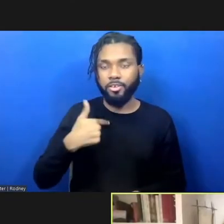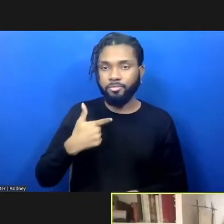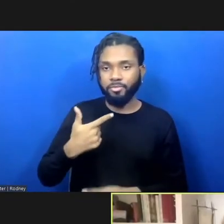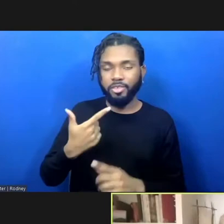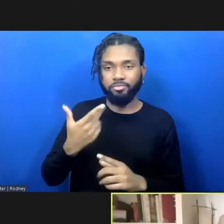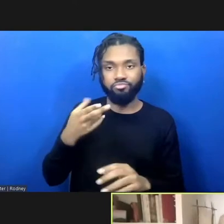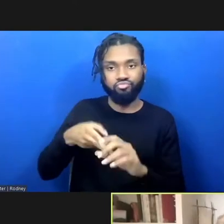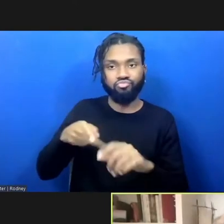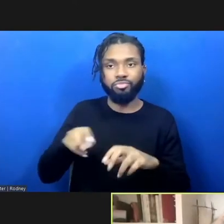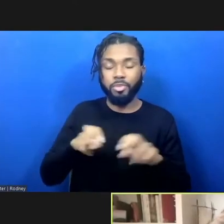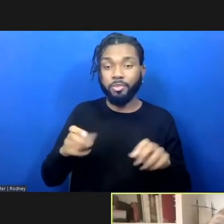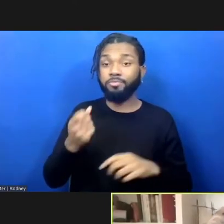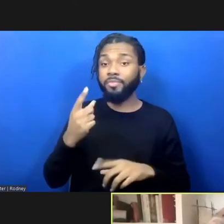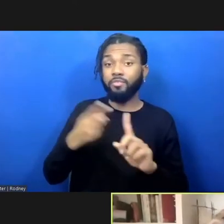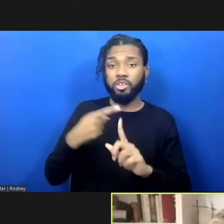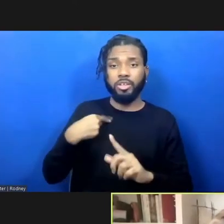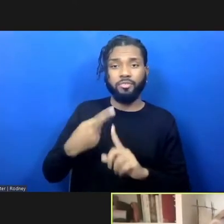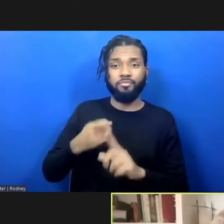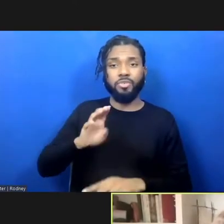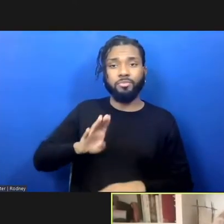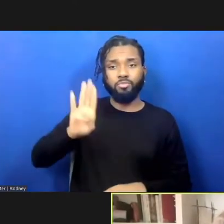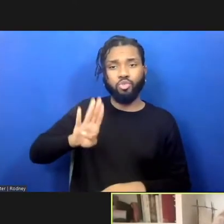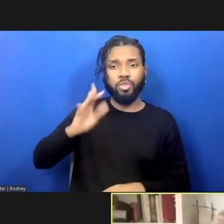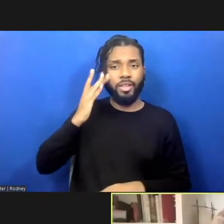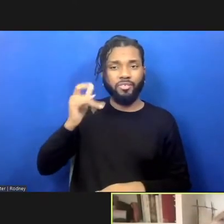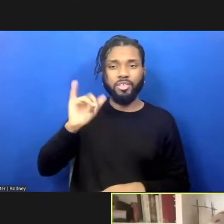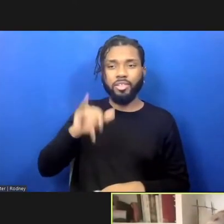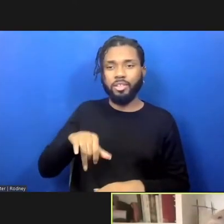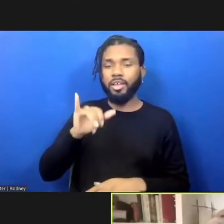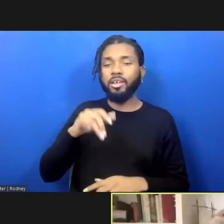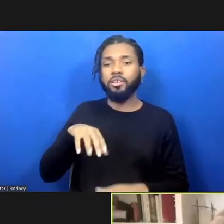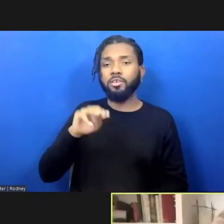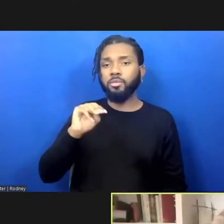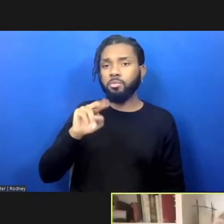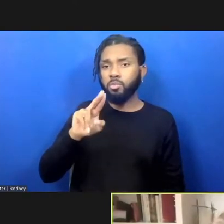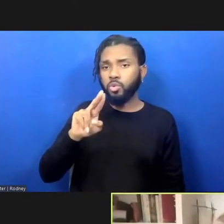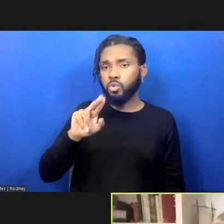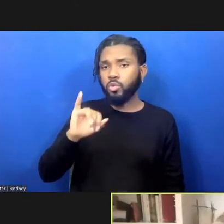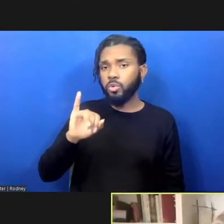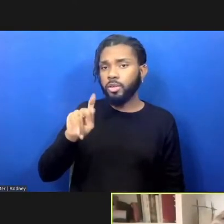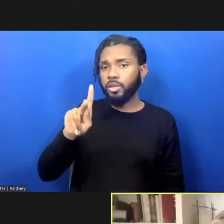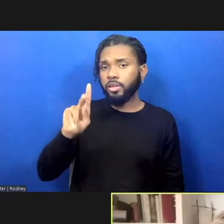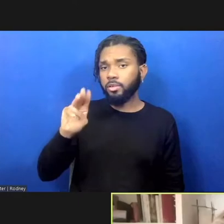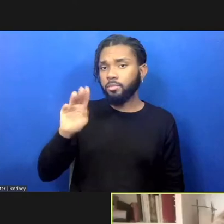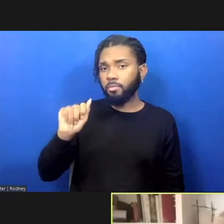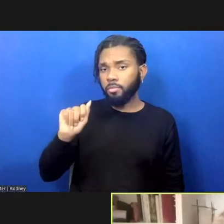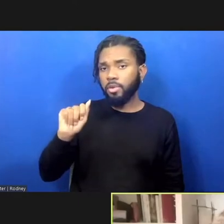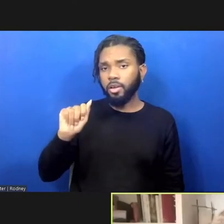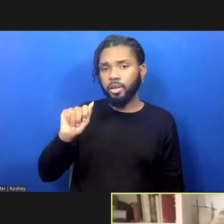California, which is unceded Muwekma Ohlone territory, the Indigenous people